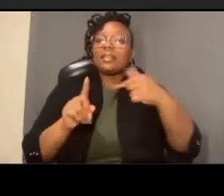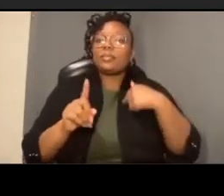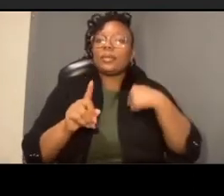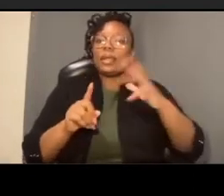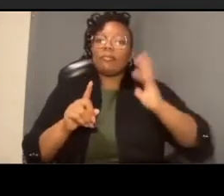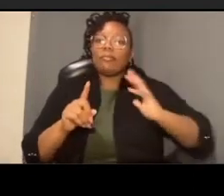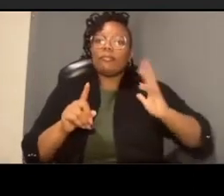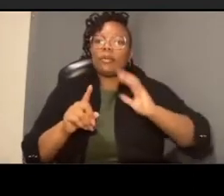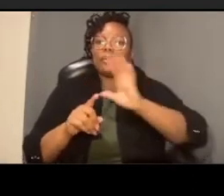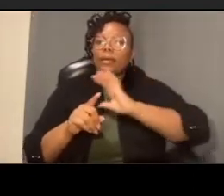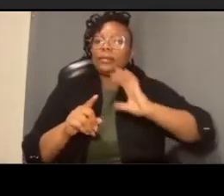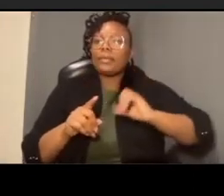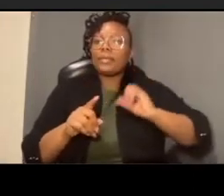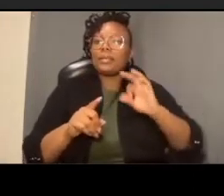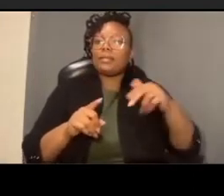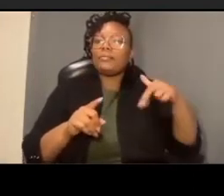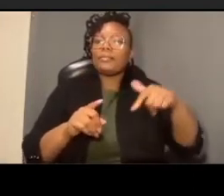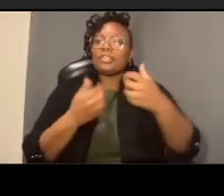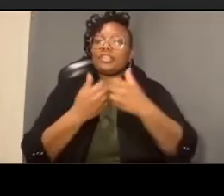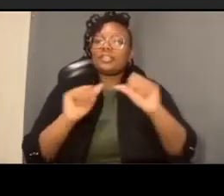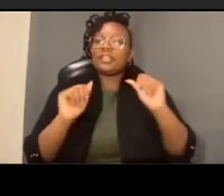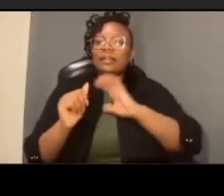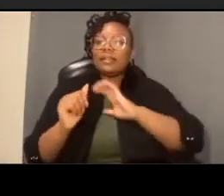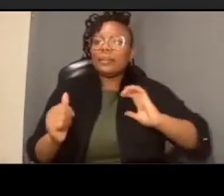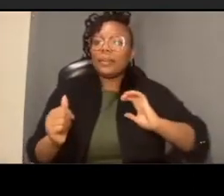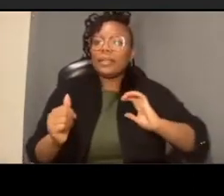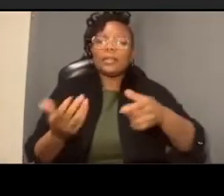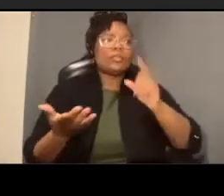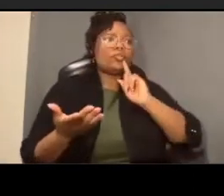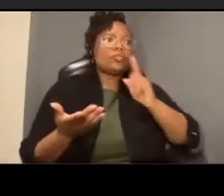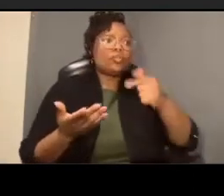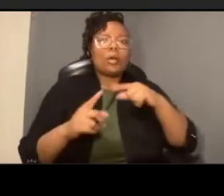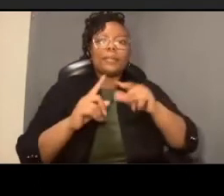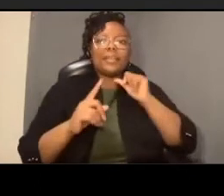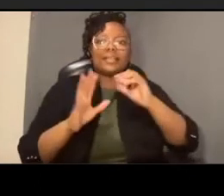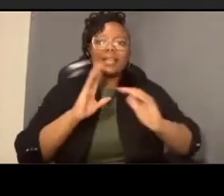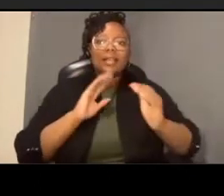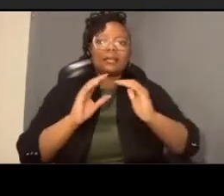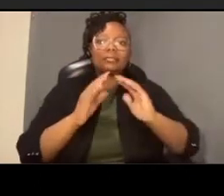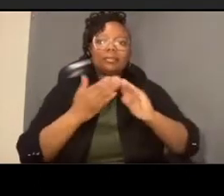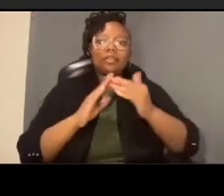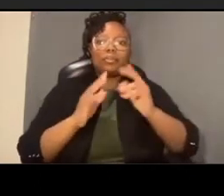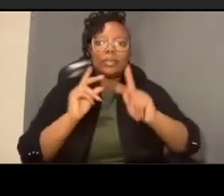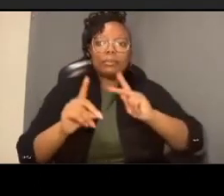um at the end of the day my second question and apologize for for rambling a little bit my second